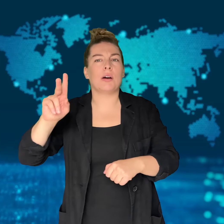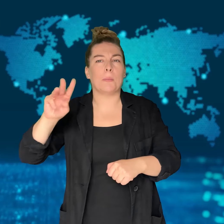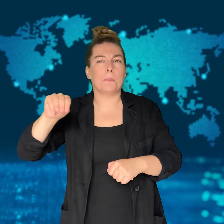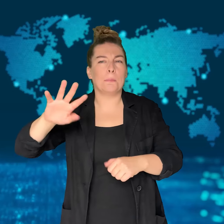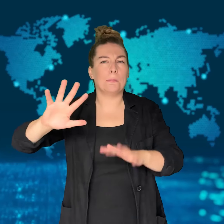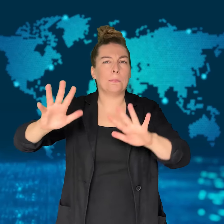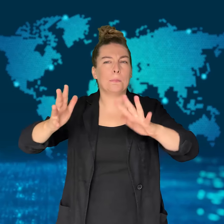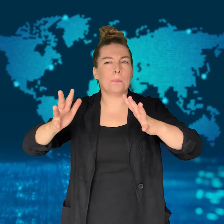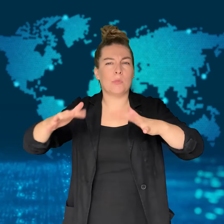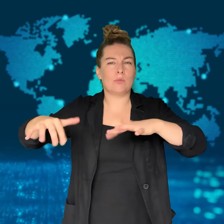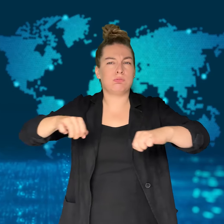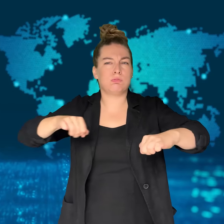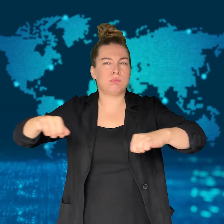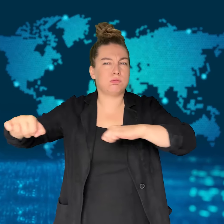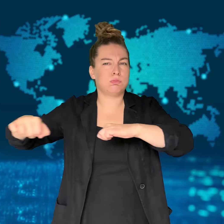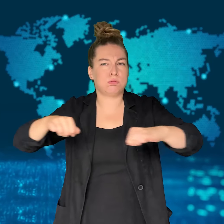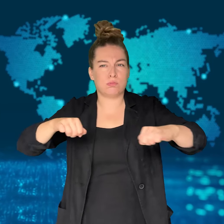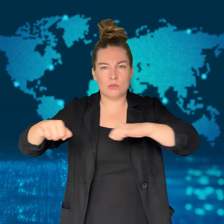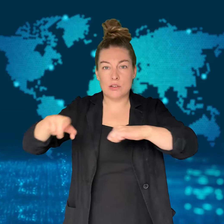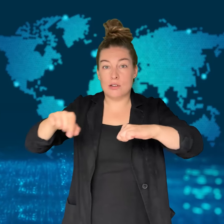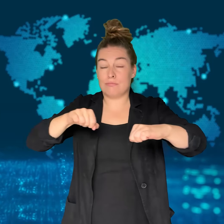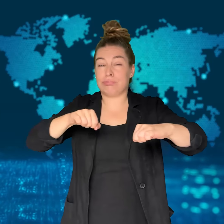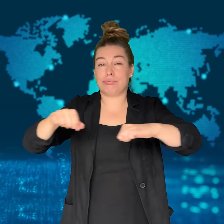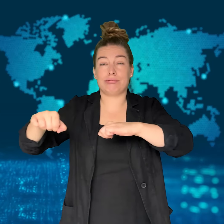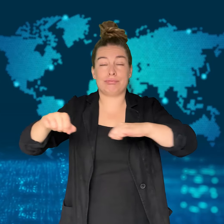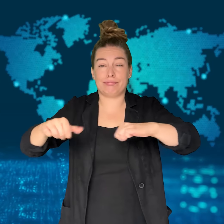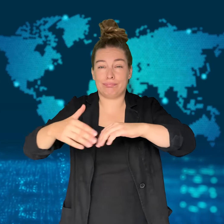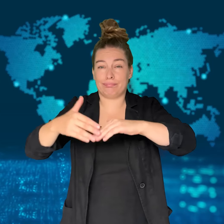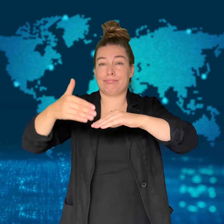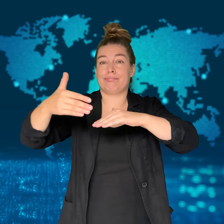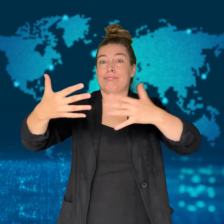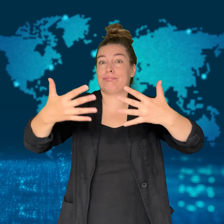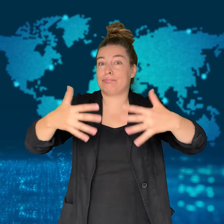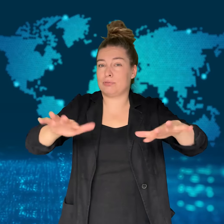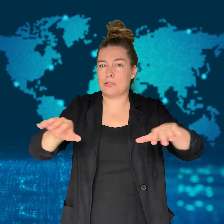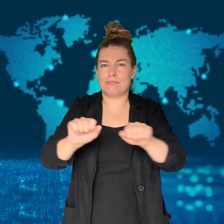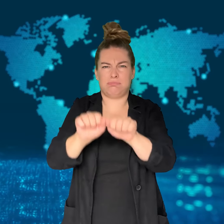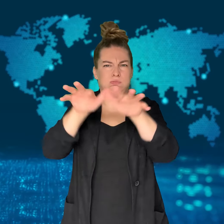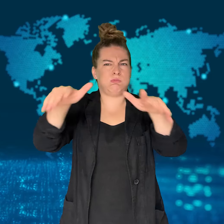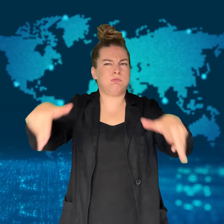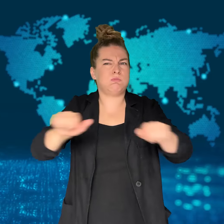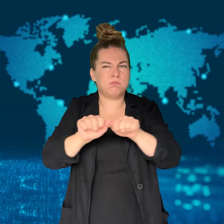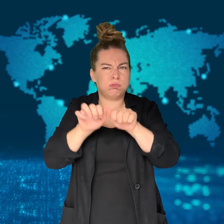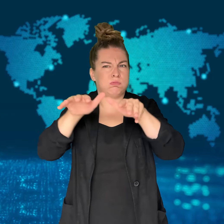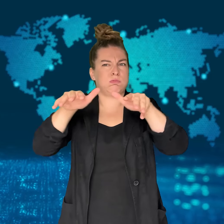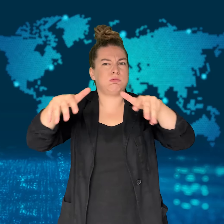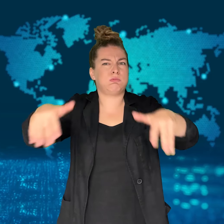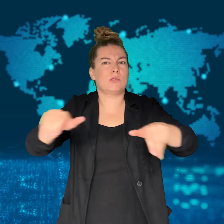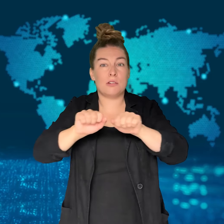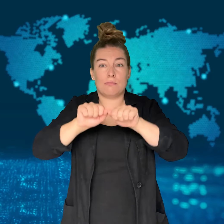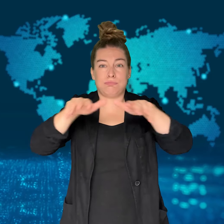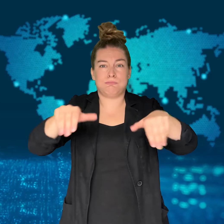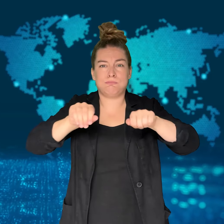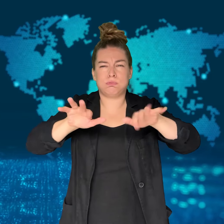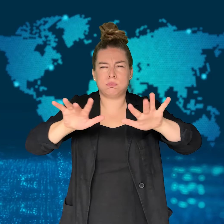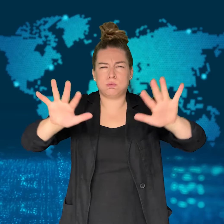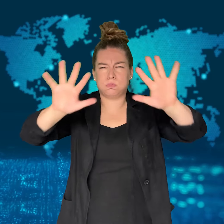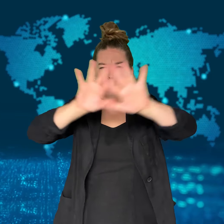Following the earthquake, a volcano erupted, gushing lava.